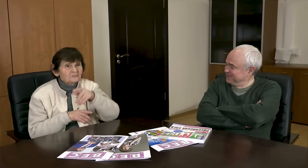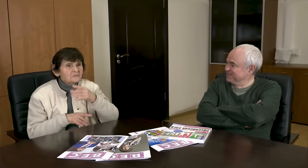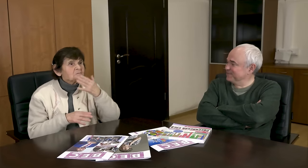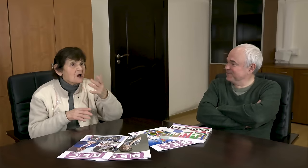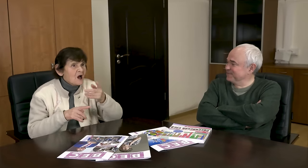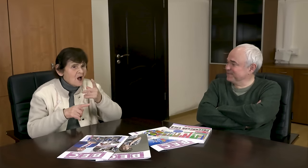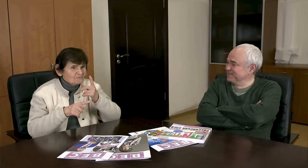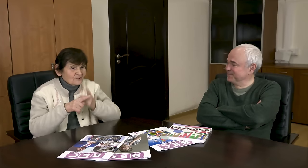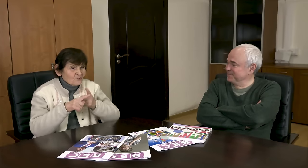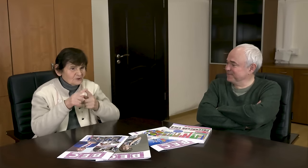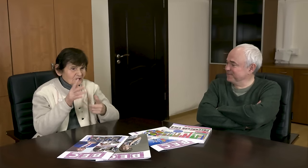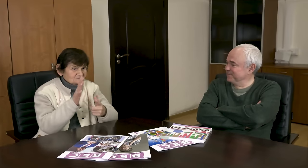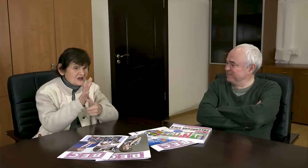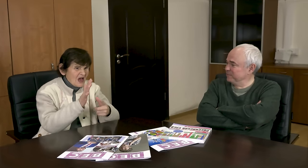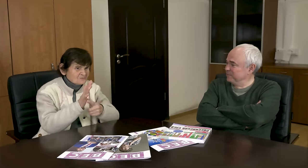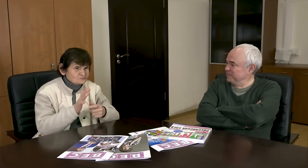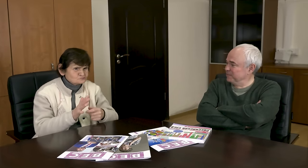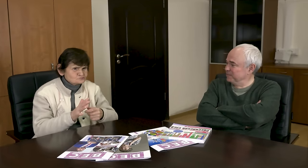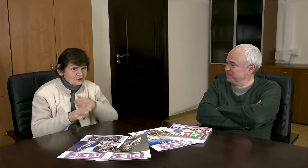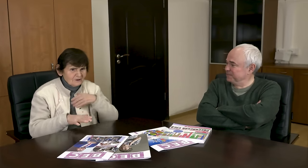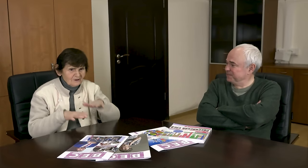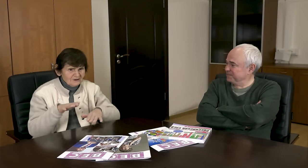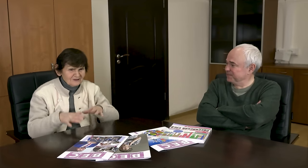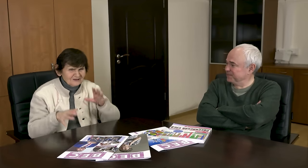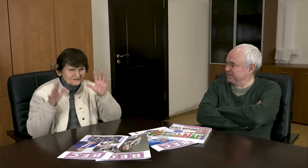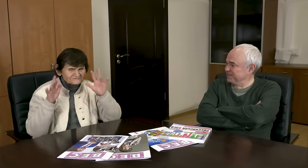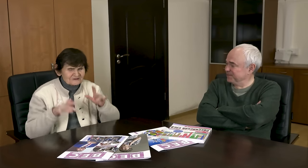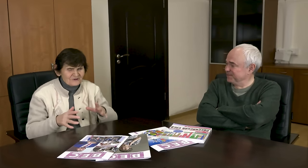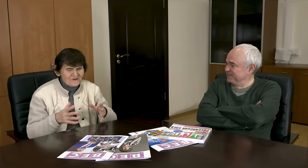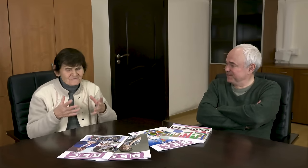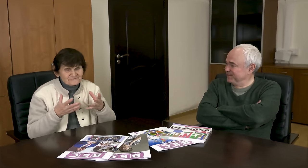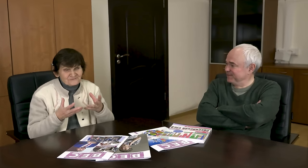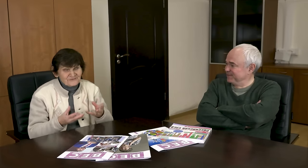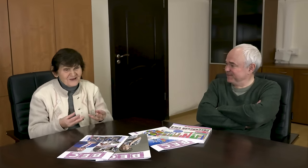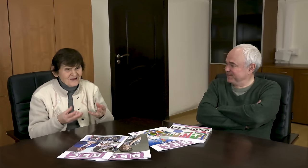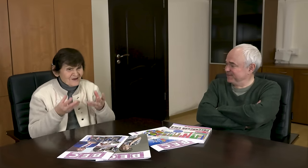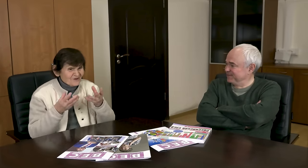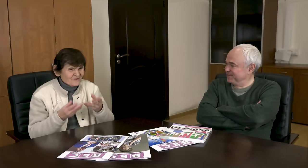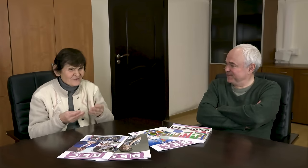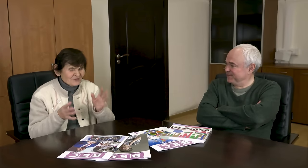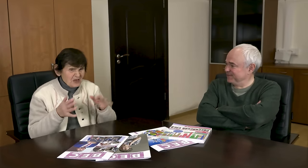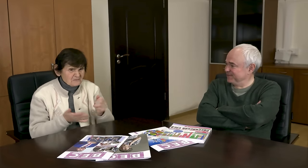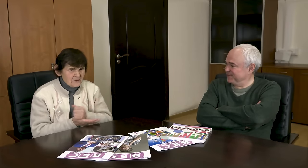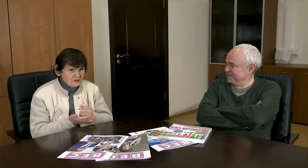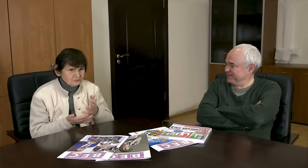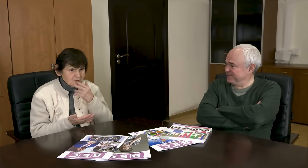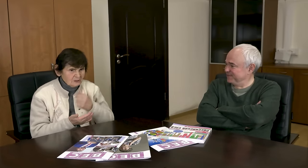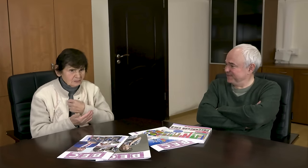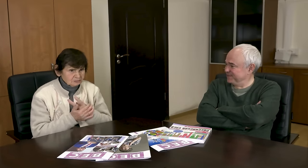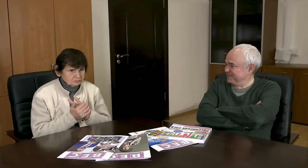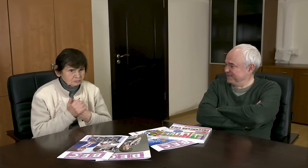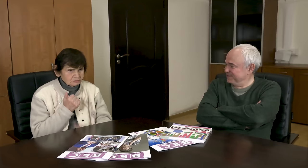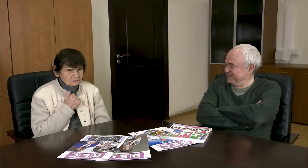When we climbed to the top of the mountain, the air temperature was +7 degrees, and the snow turned out to be soft and loose.